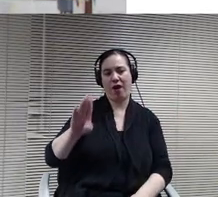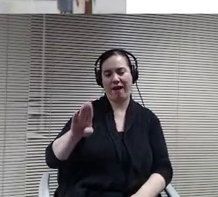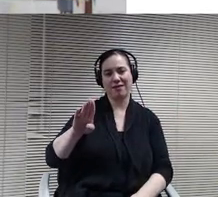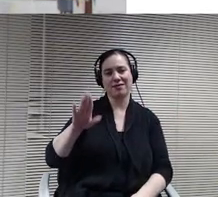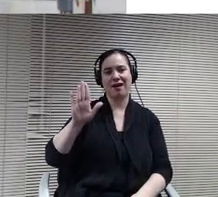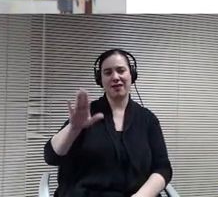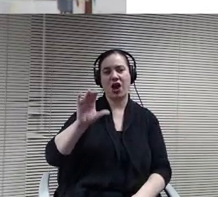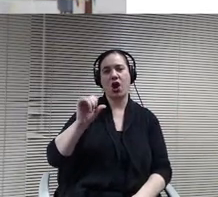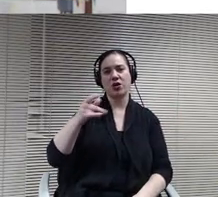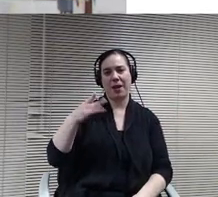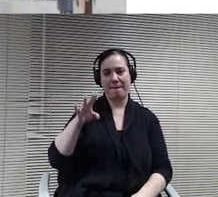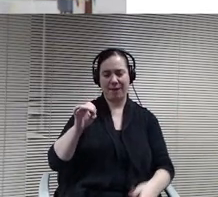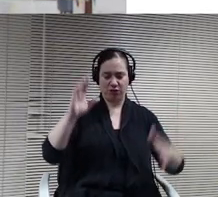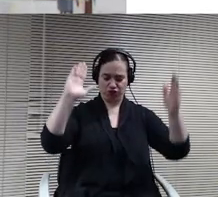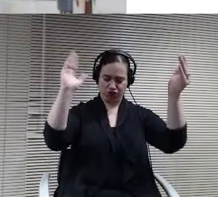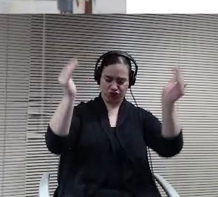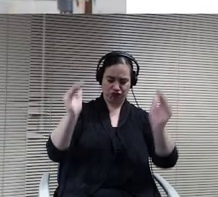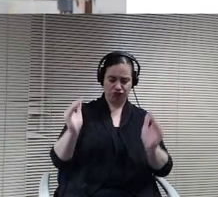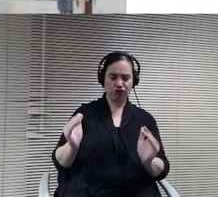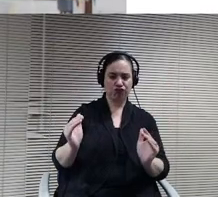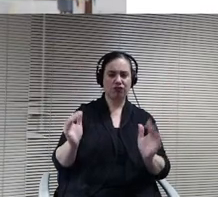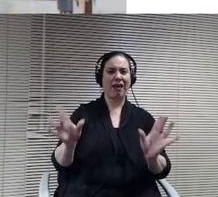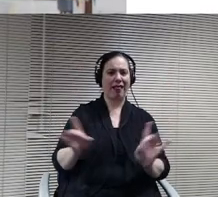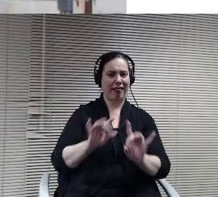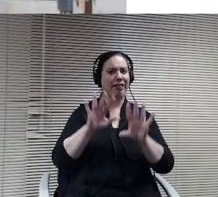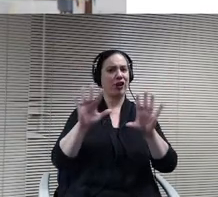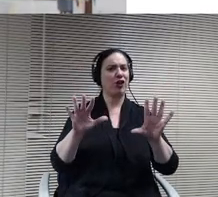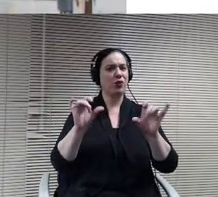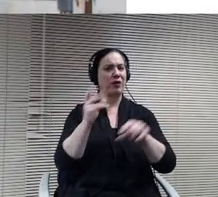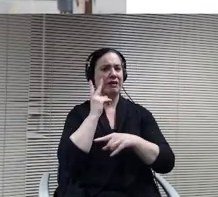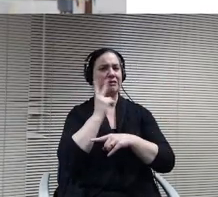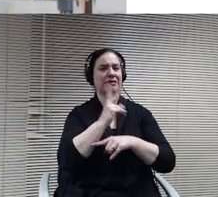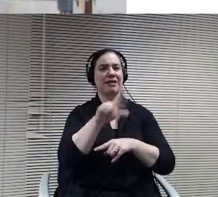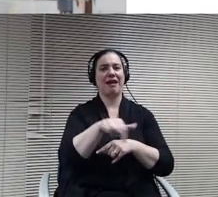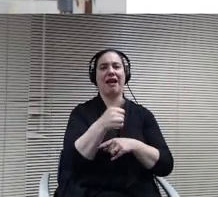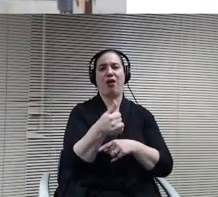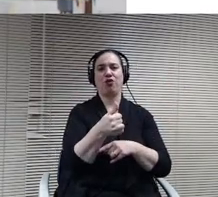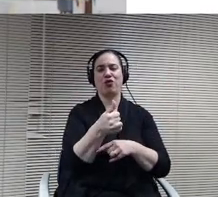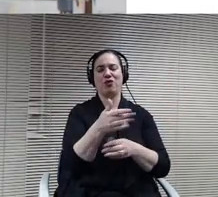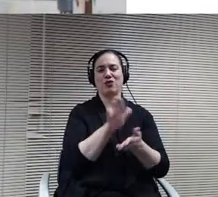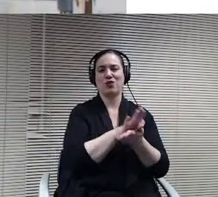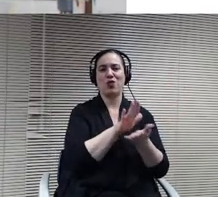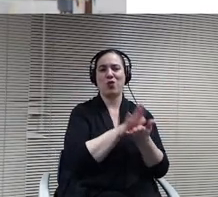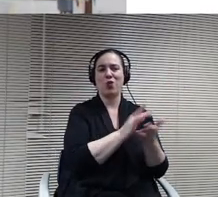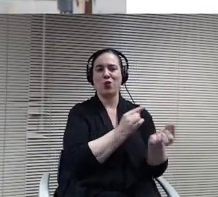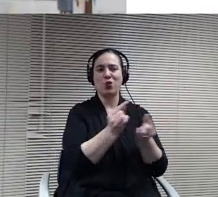can see clearly what what other schools have done an it really aligns with what we're looking at in terms of the proposal.